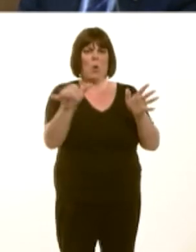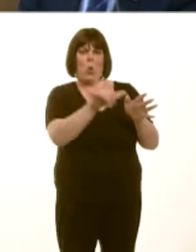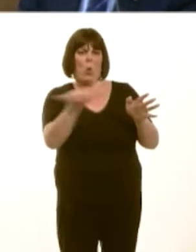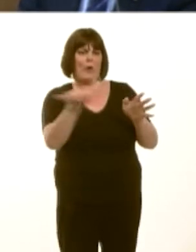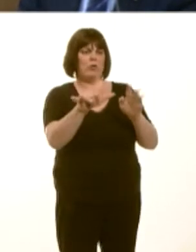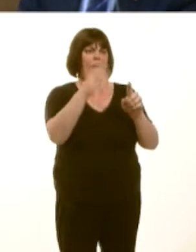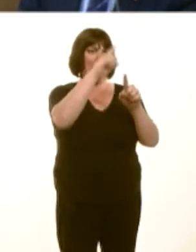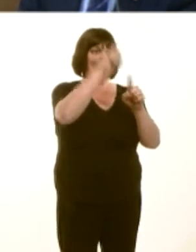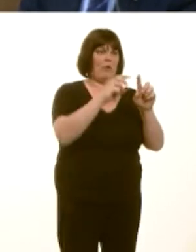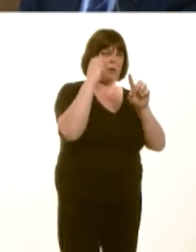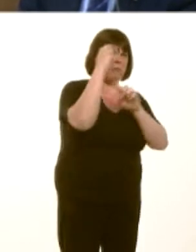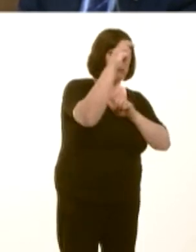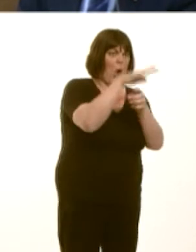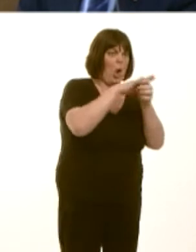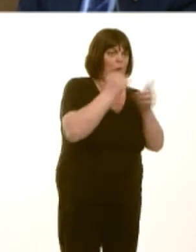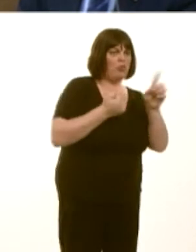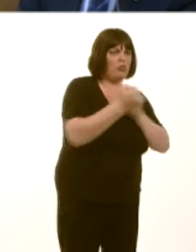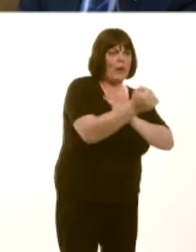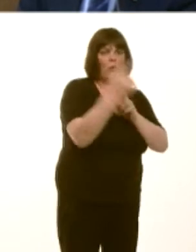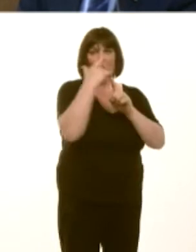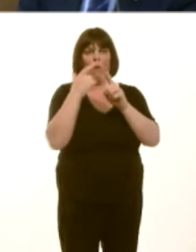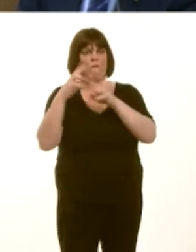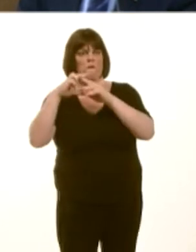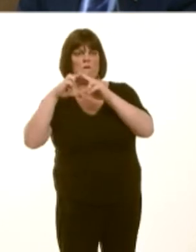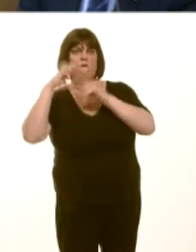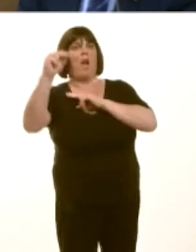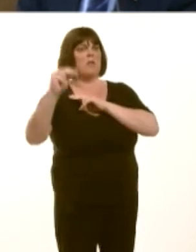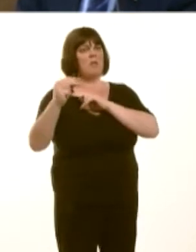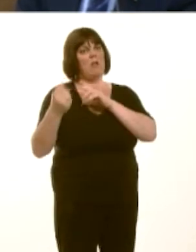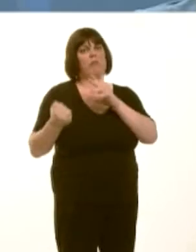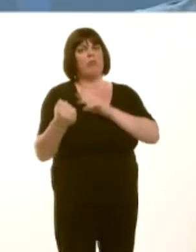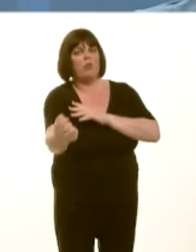better comfort, better trains and, ultimately, ease of extension of the system in the future.